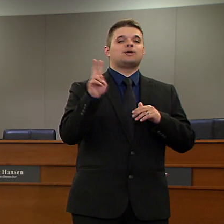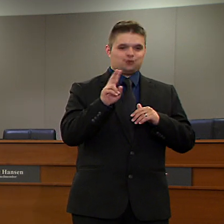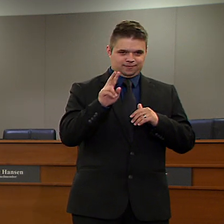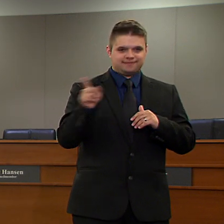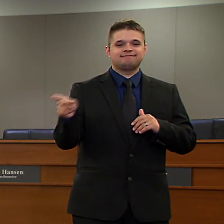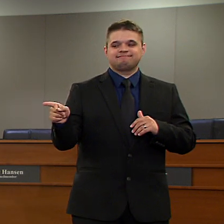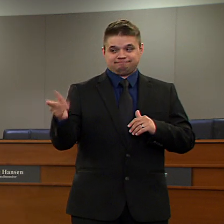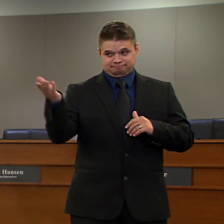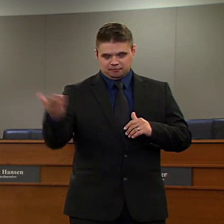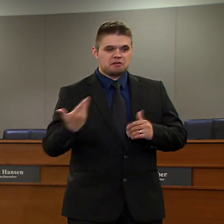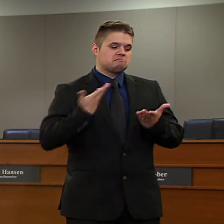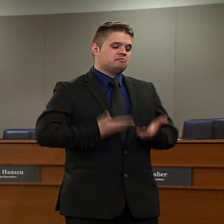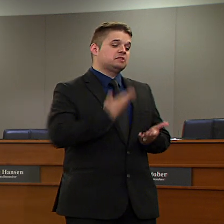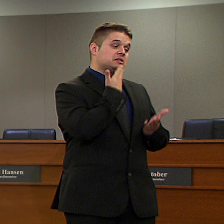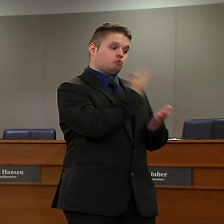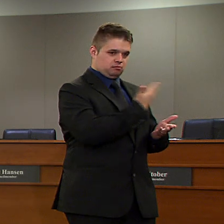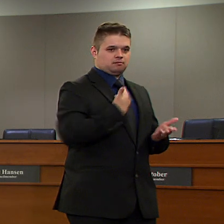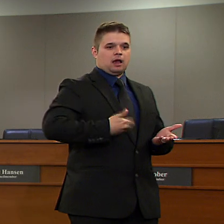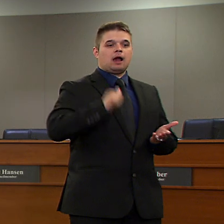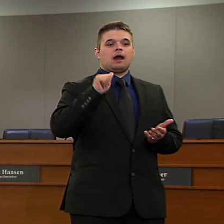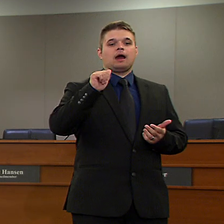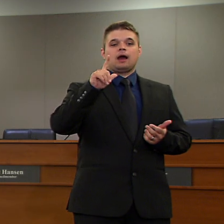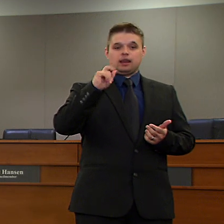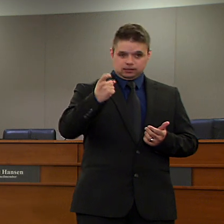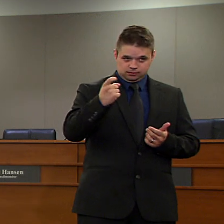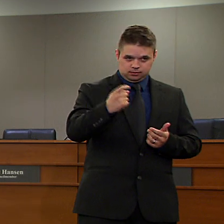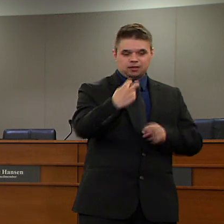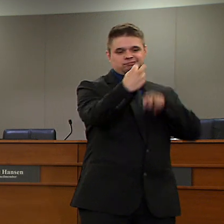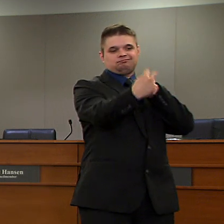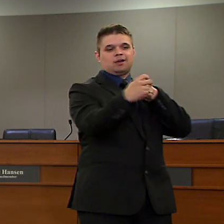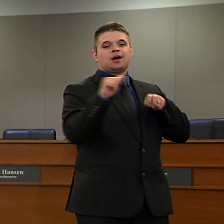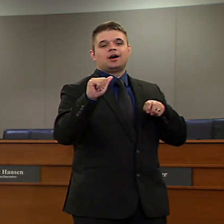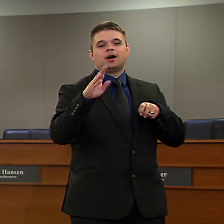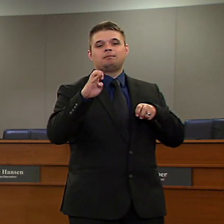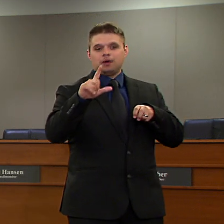Thank you to Alex and Abel our American Sign Language interpreters today.